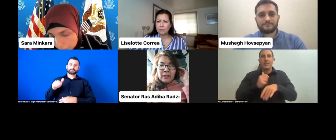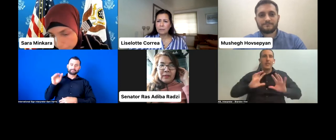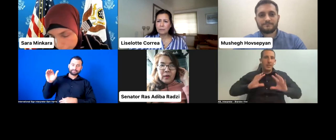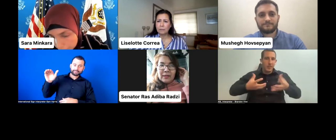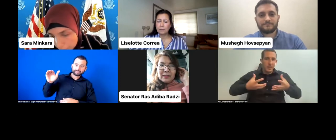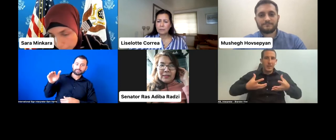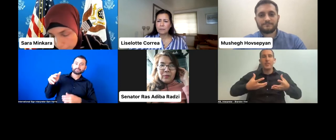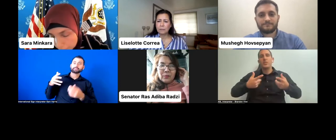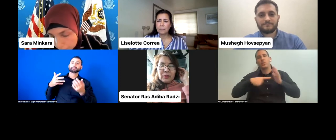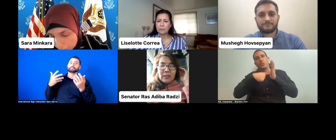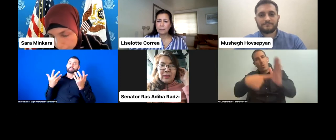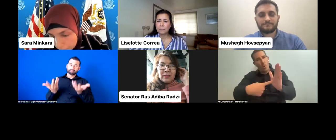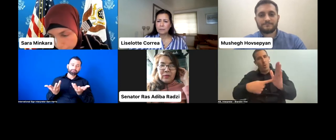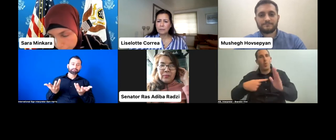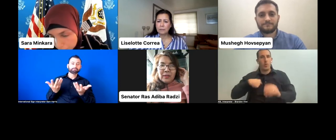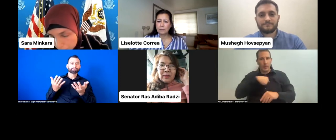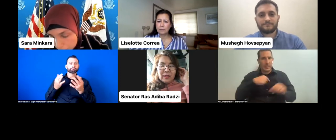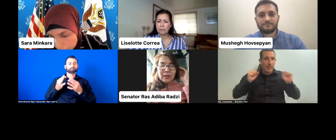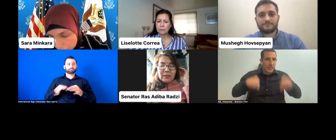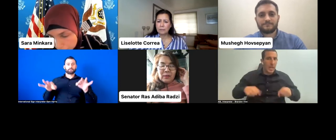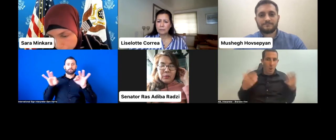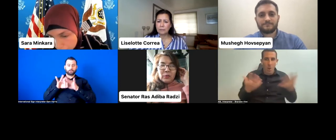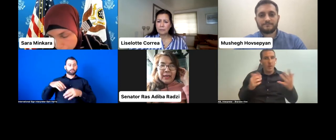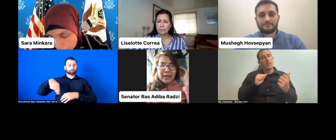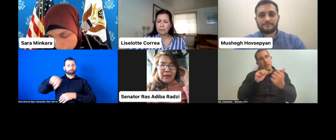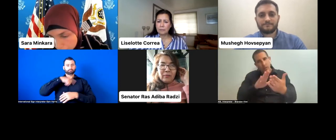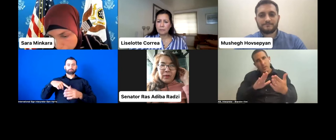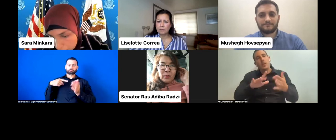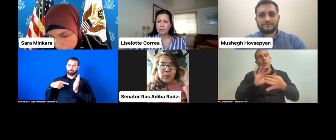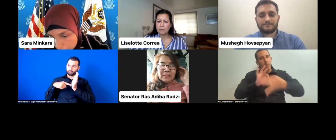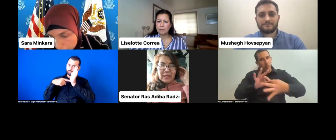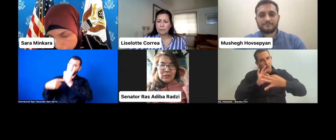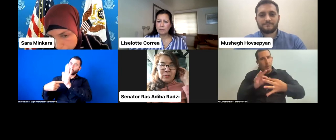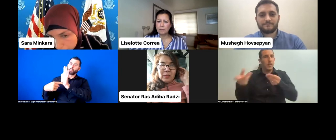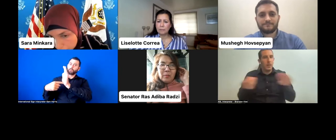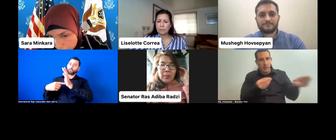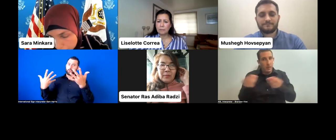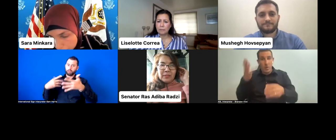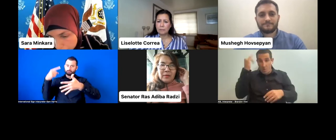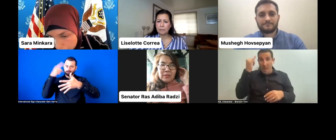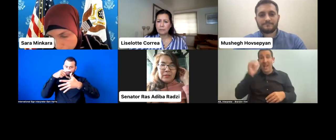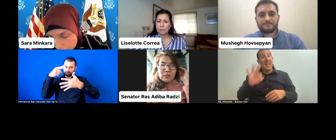Otherwise, they would think that we don't have what it takes to become parliamentarians,